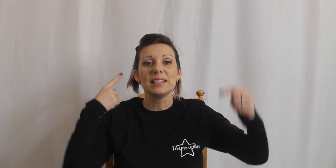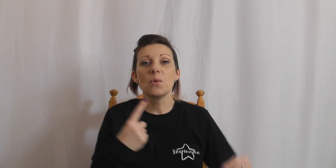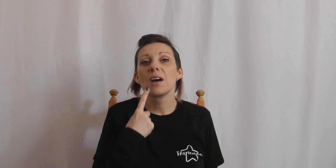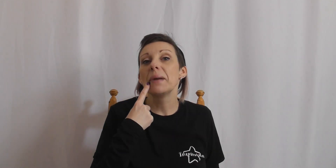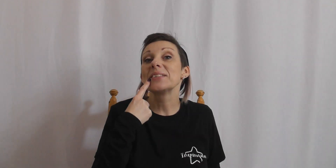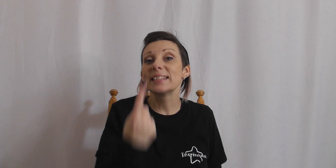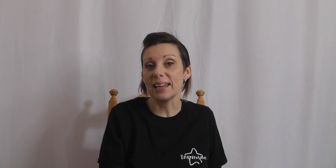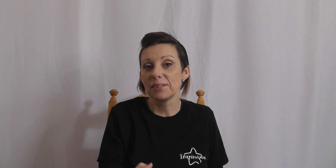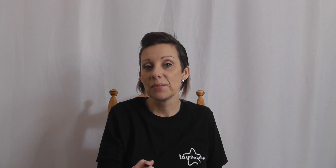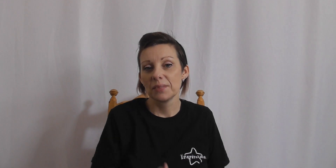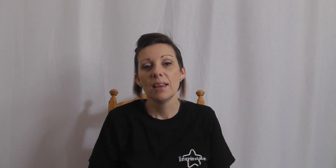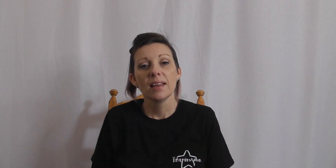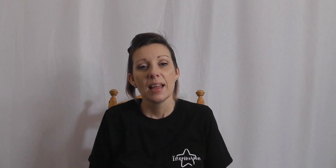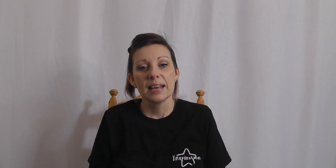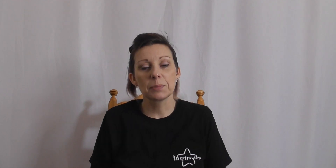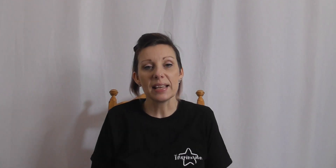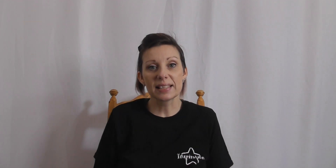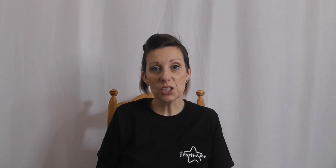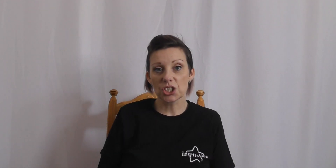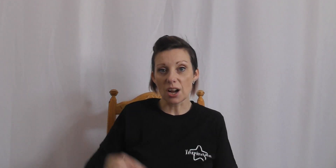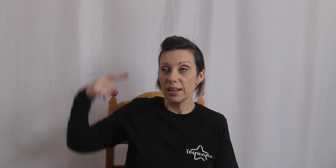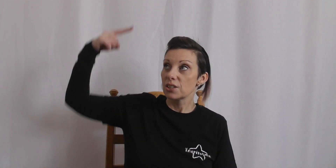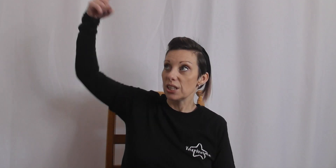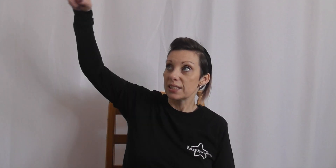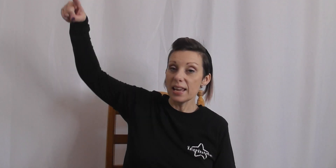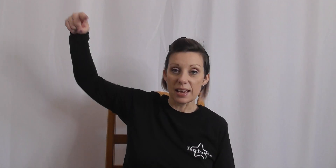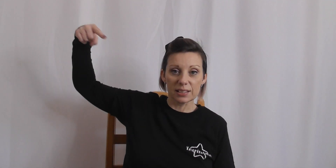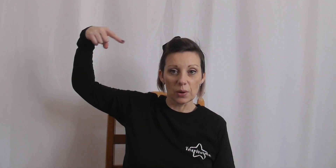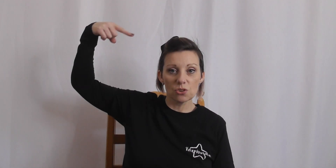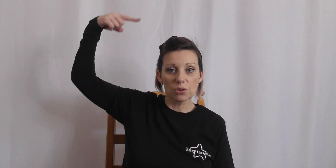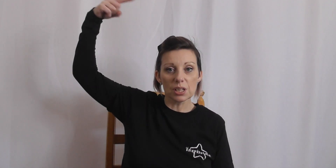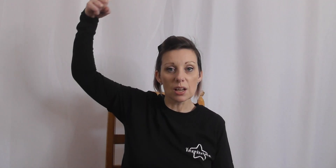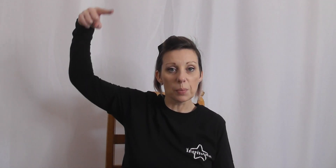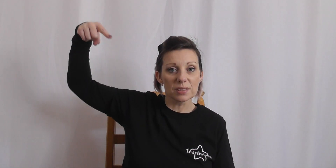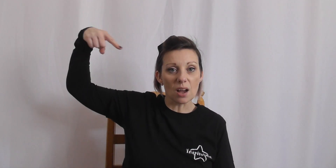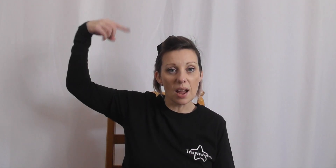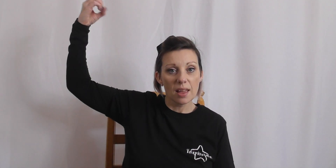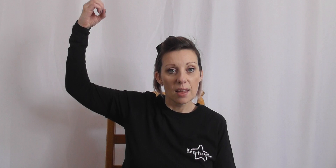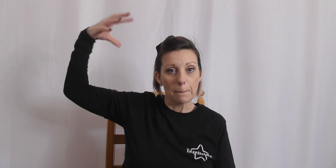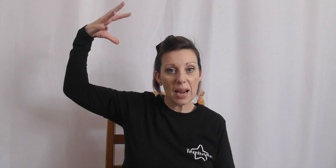what i'm about to say. Next bit sunshine she's here, so we're gonna draw a circle up in the sky, bing,